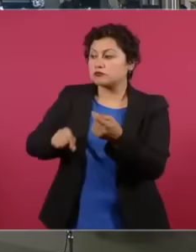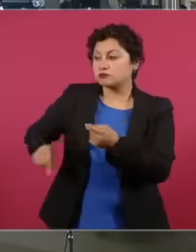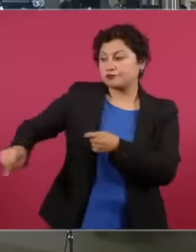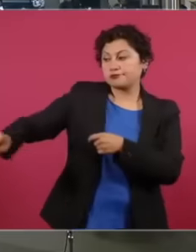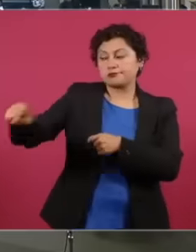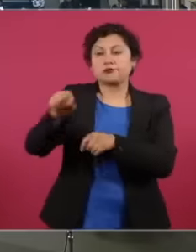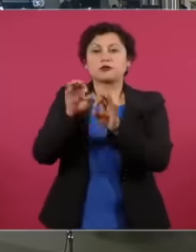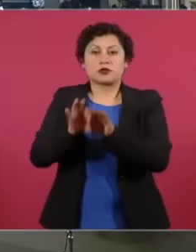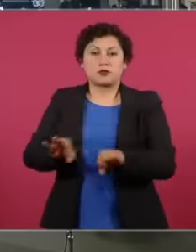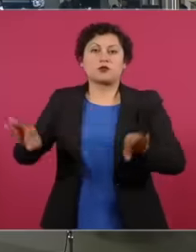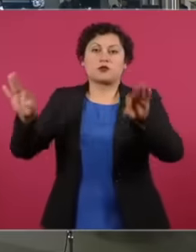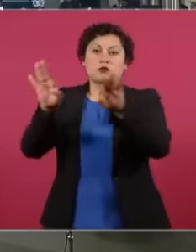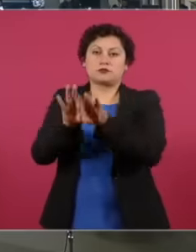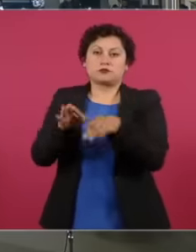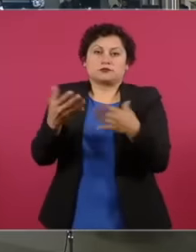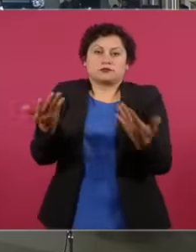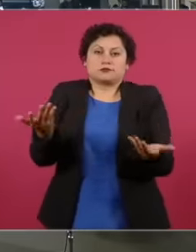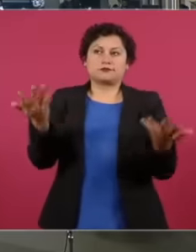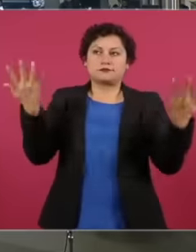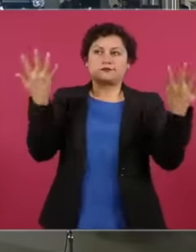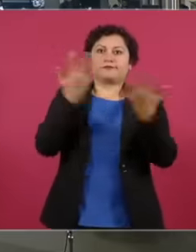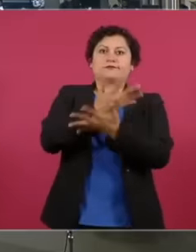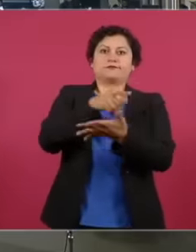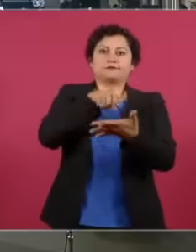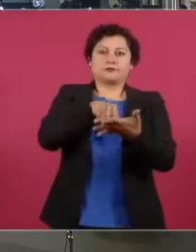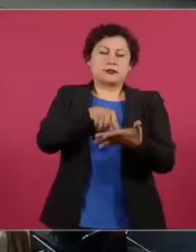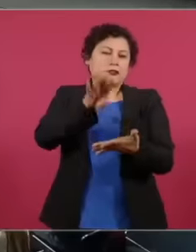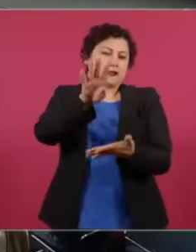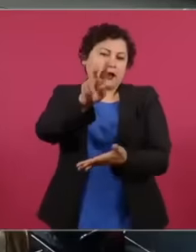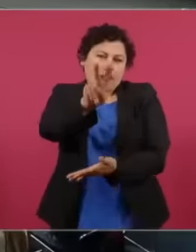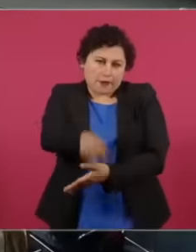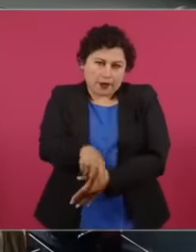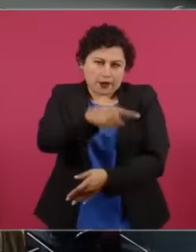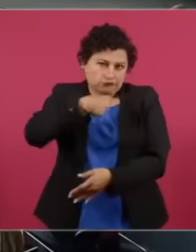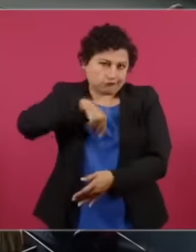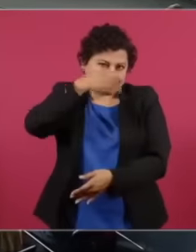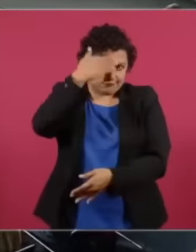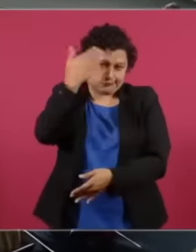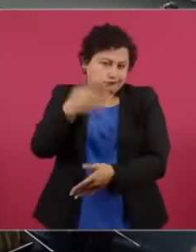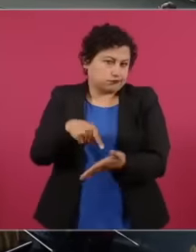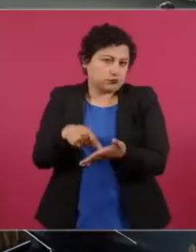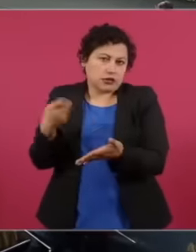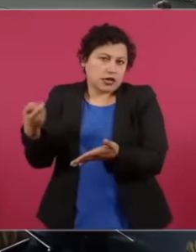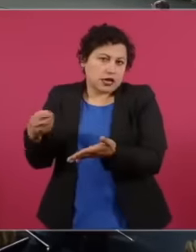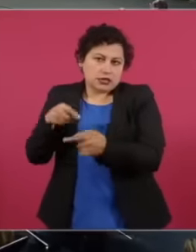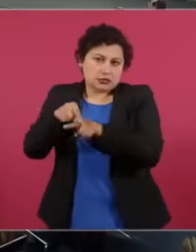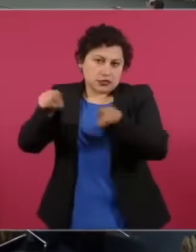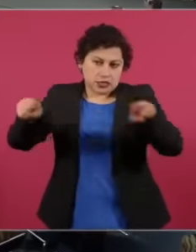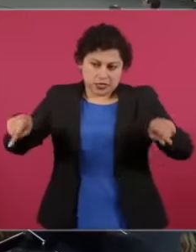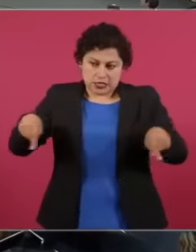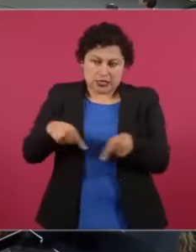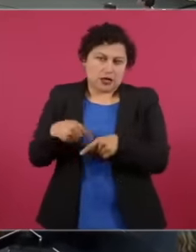we know that that is not what the hectares or properties cost in areas